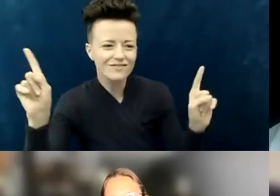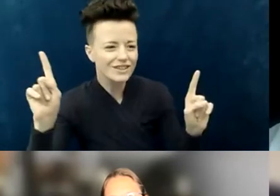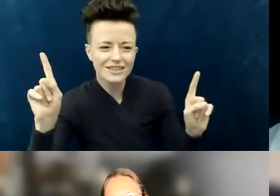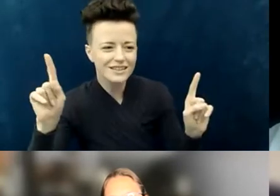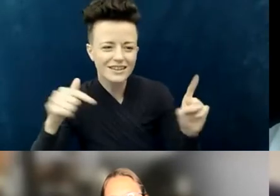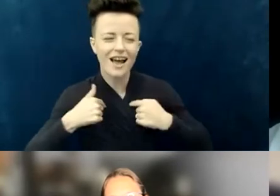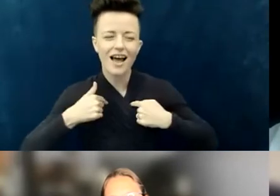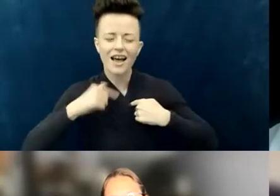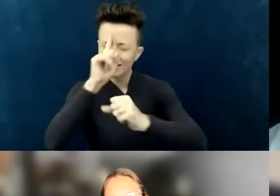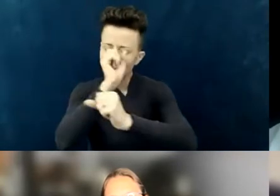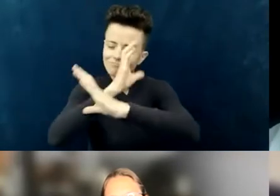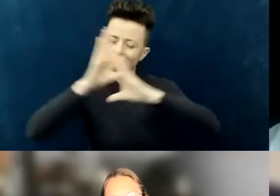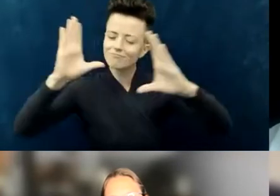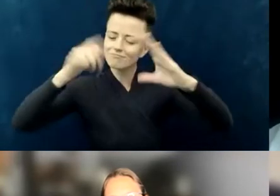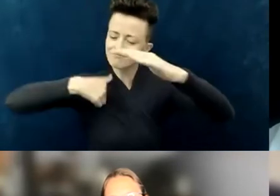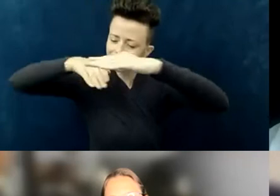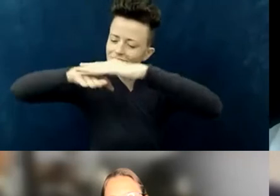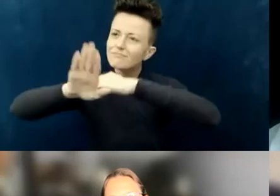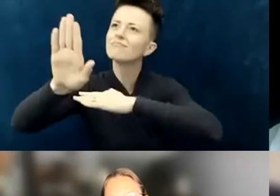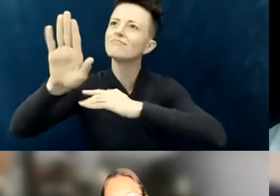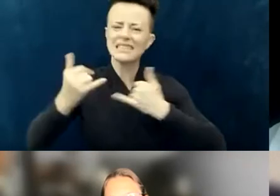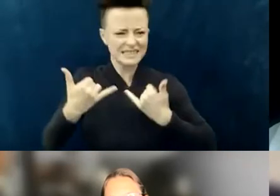as an autistic soul, celebrating and worshiping God